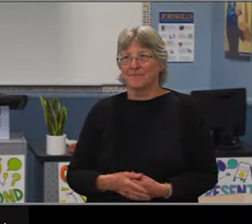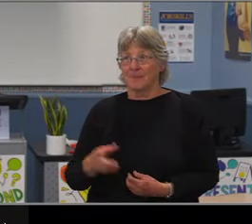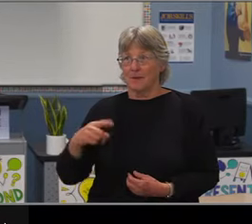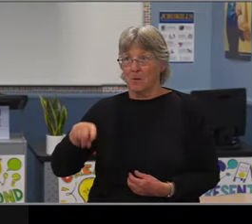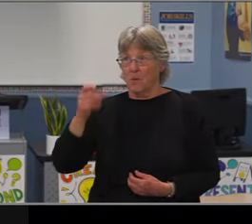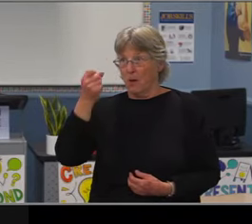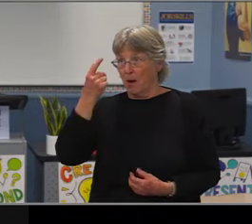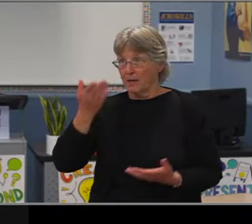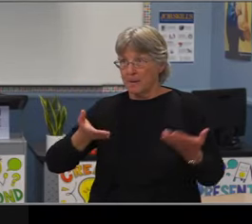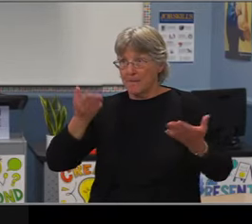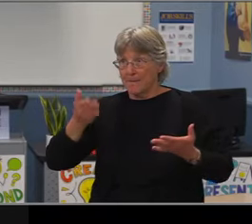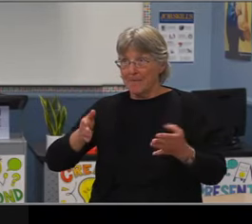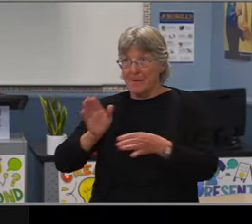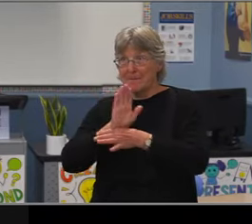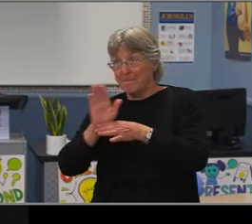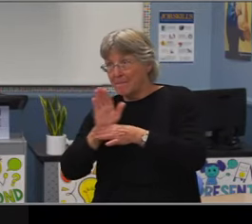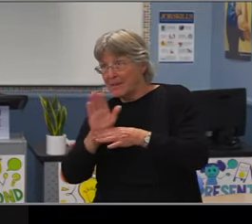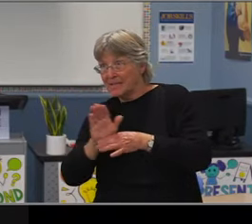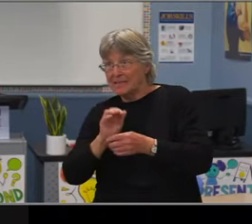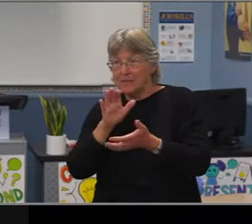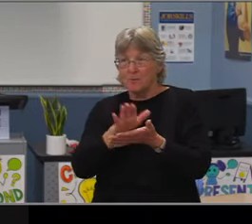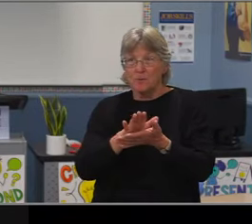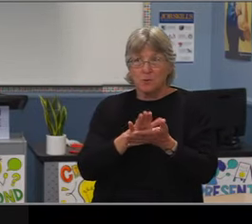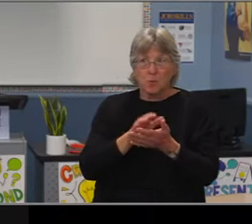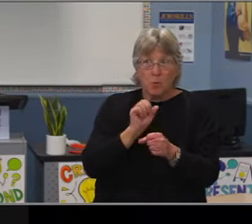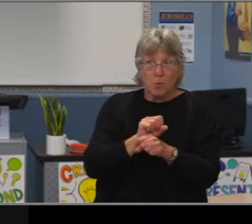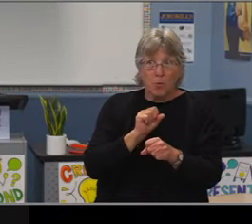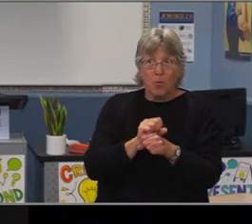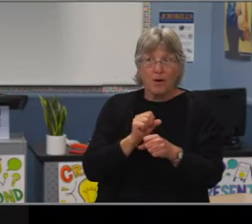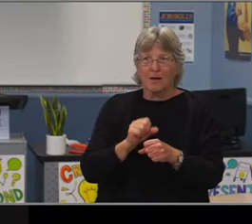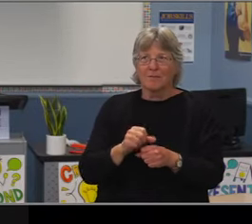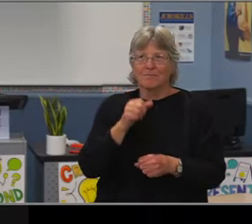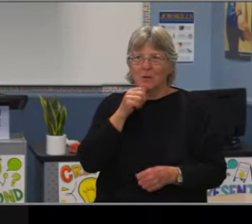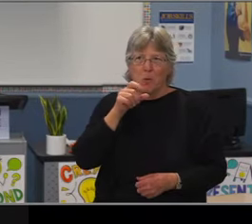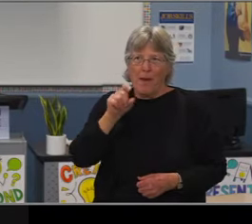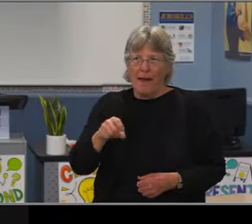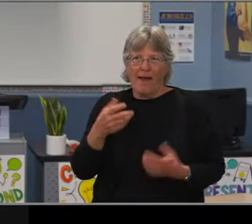The other part of that is that LatinX students were the fastest growing subgroups in each of those categories,